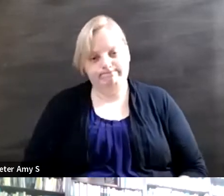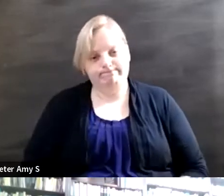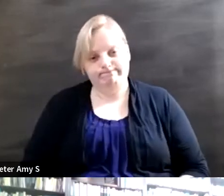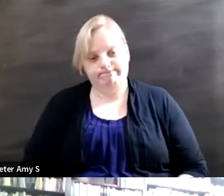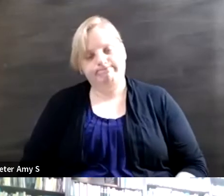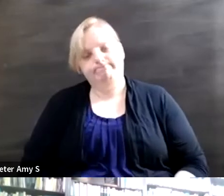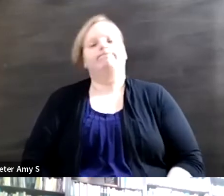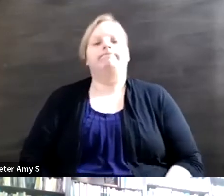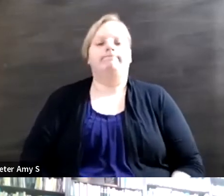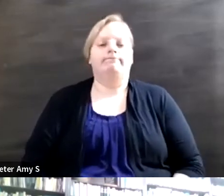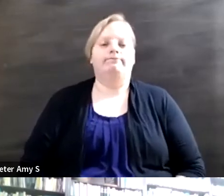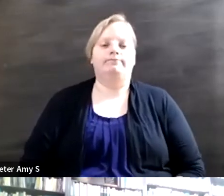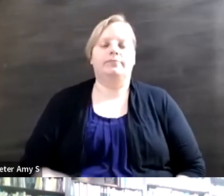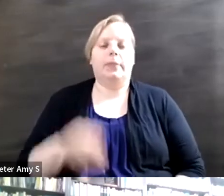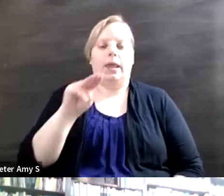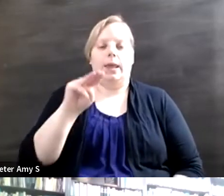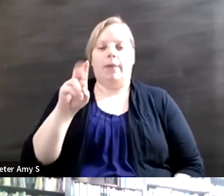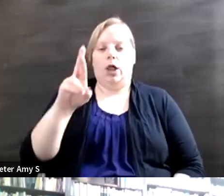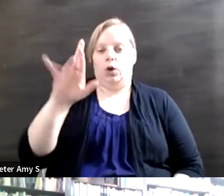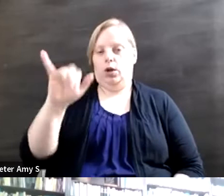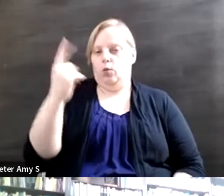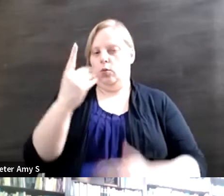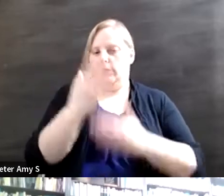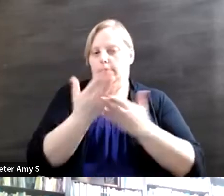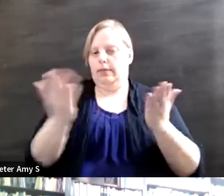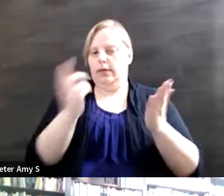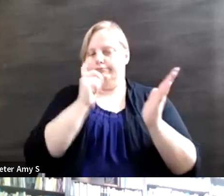And one element too that's important to recognize on allyship when we have that discussion